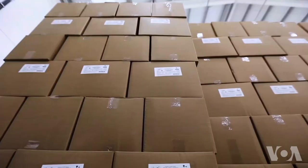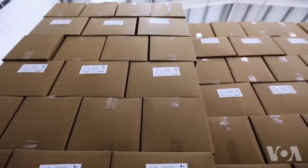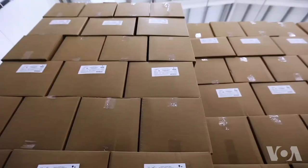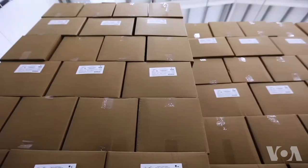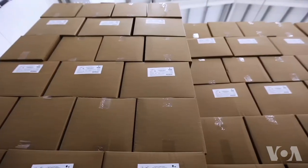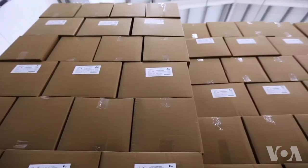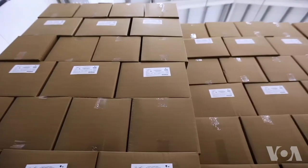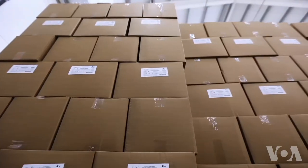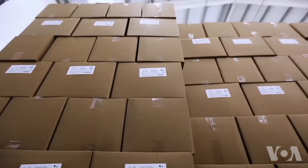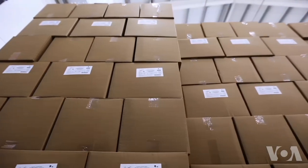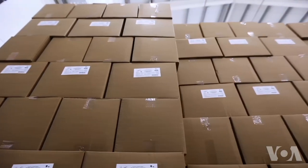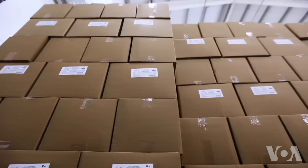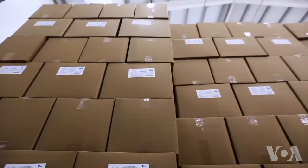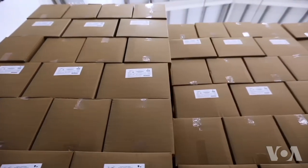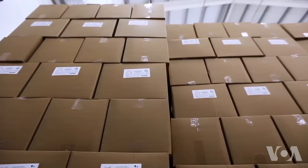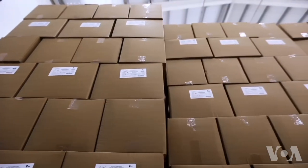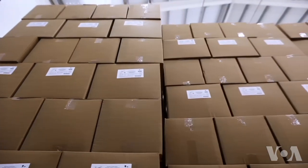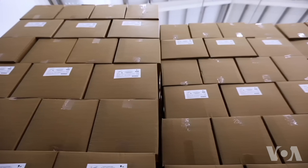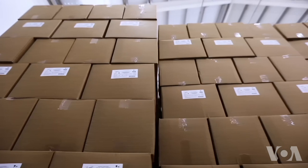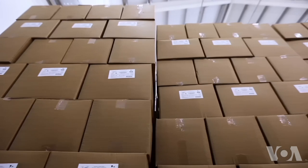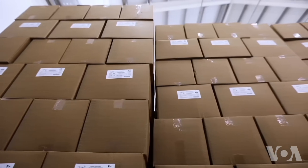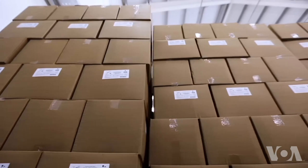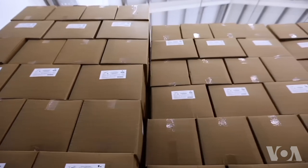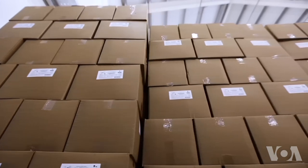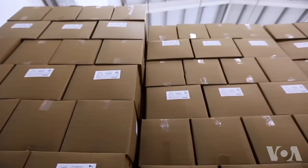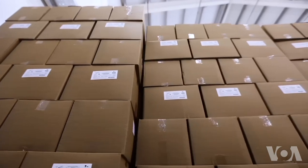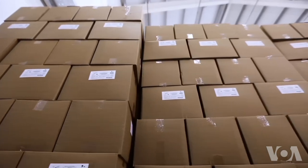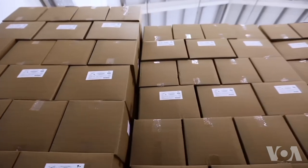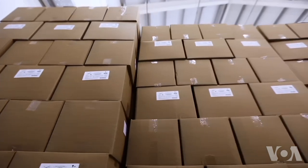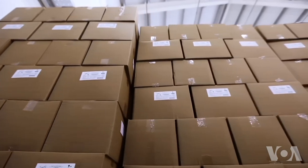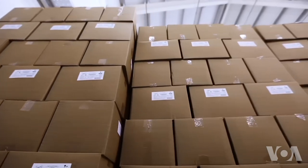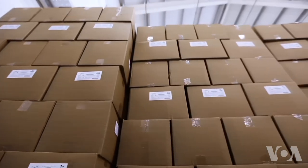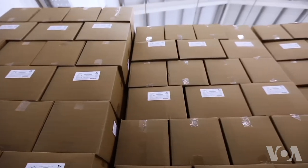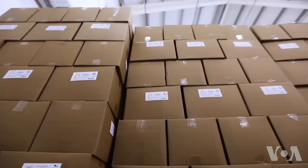But, I stayed because it’s part time, I receive good benefits, vacation